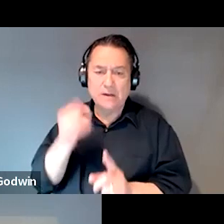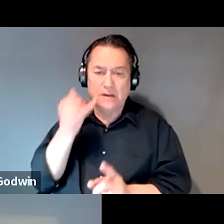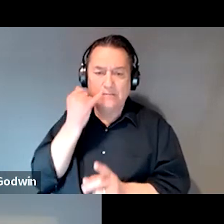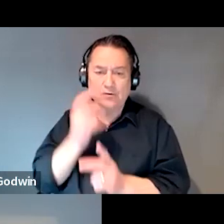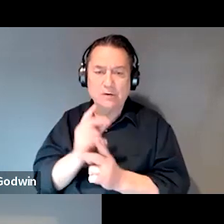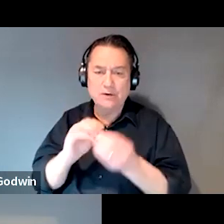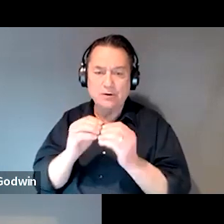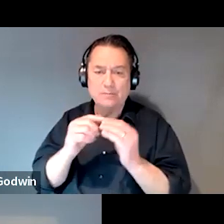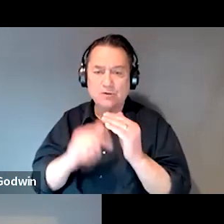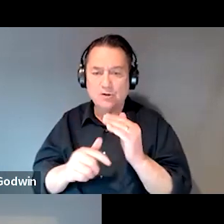So, excellent.